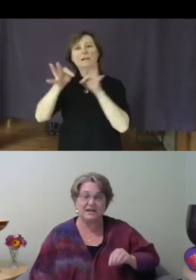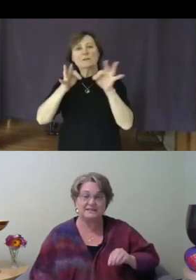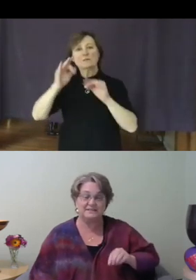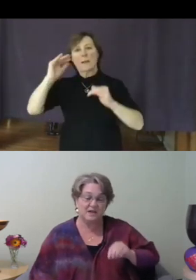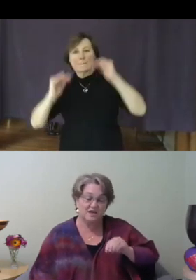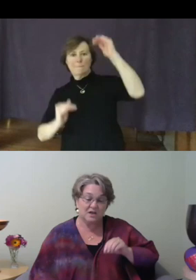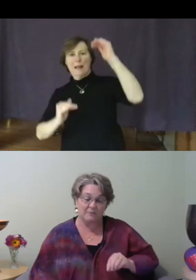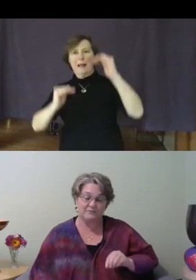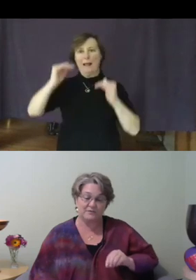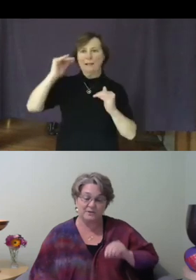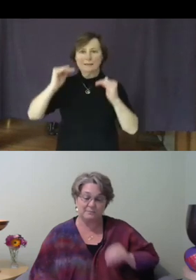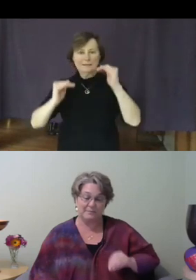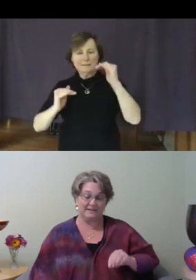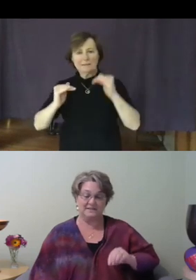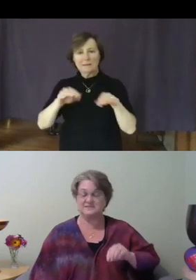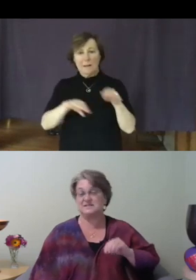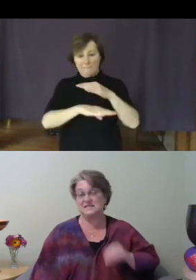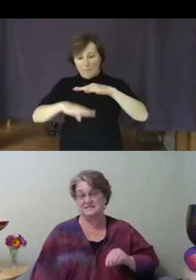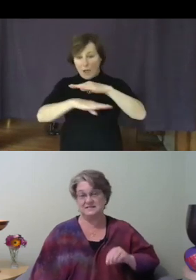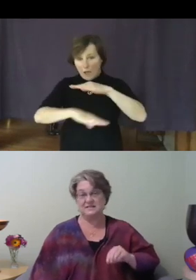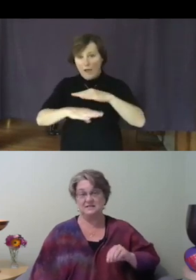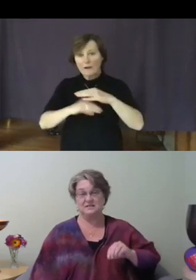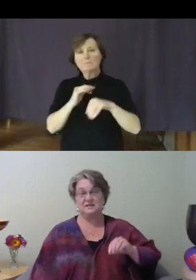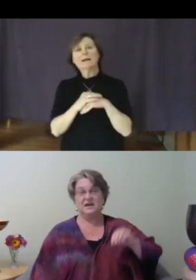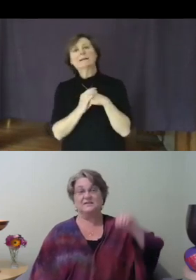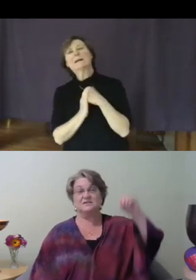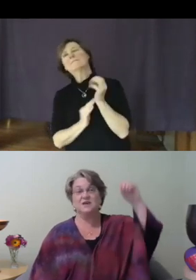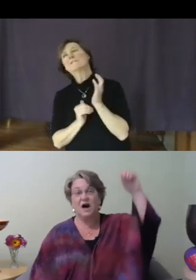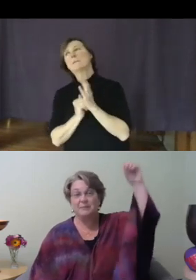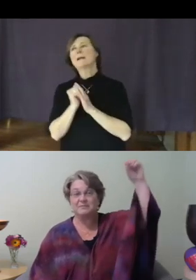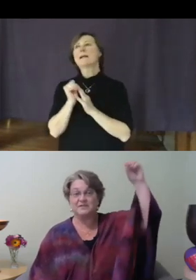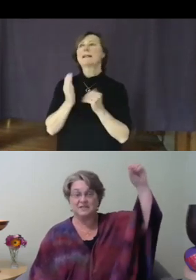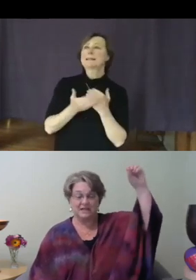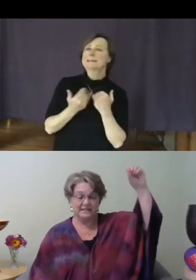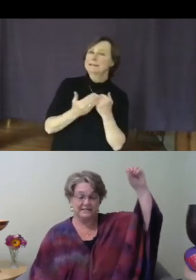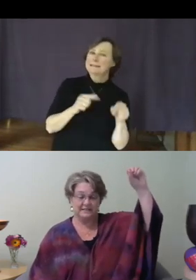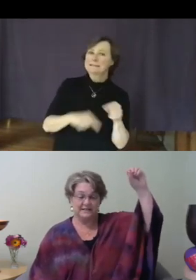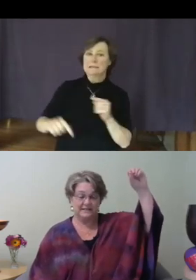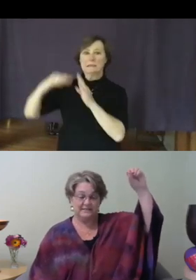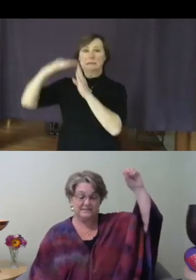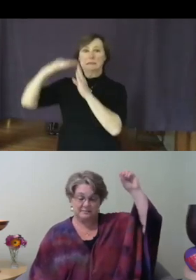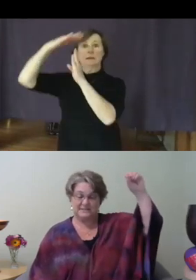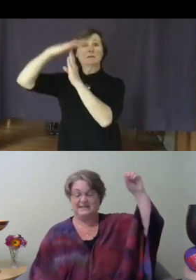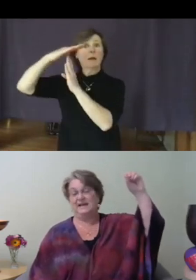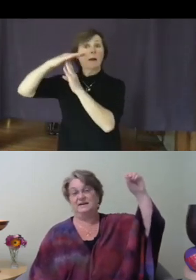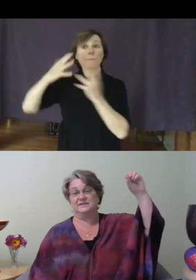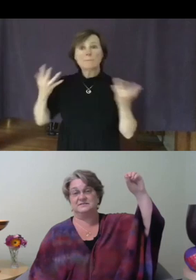is comfortable and balanced, easy, and the top of the line is complete chaos.